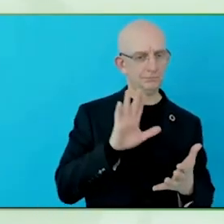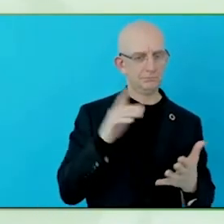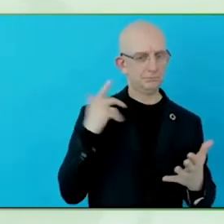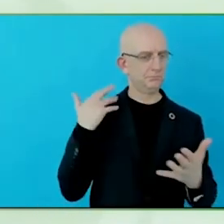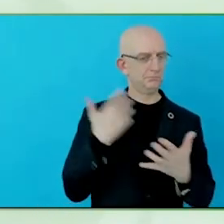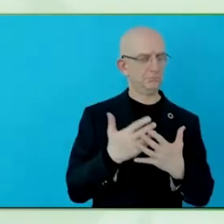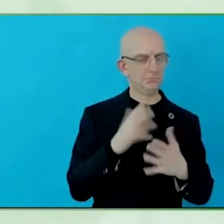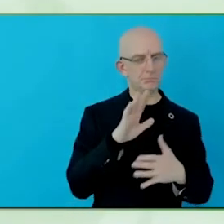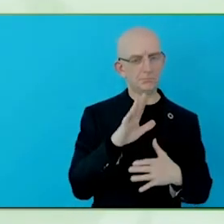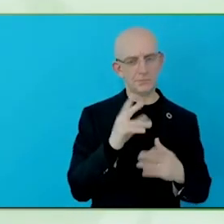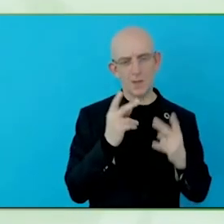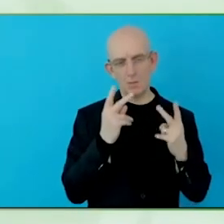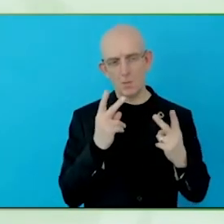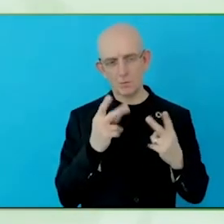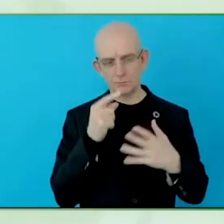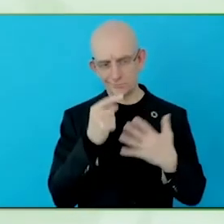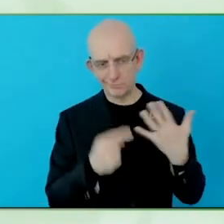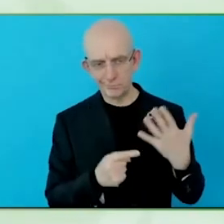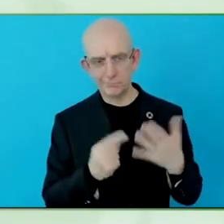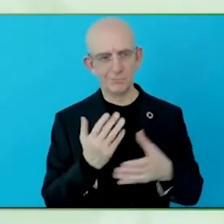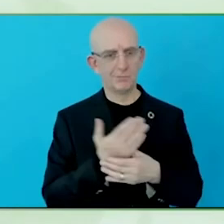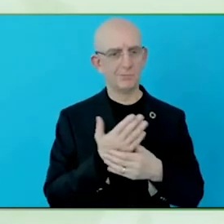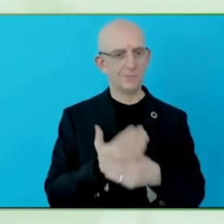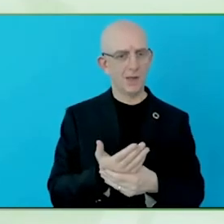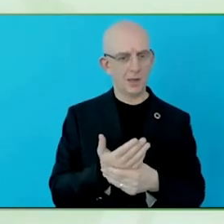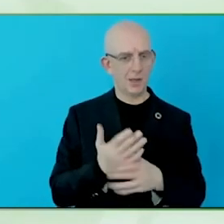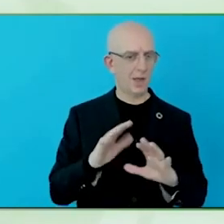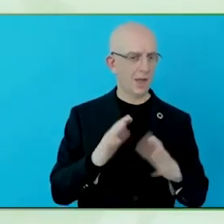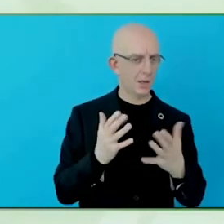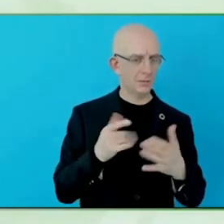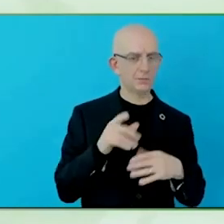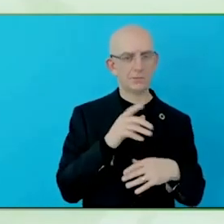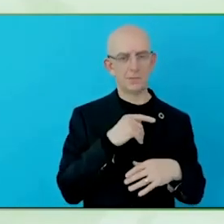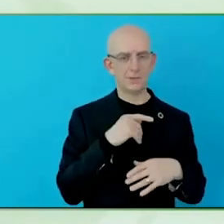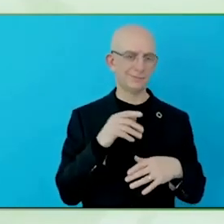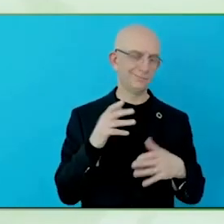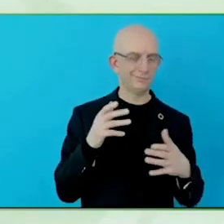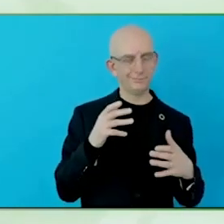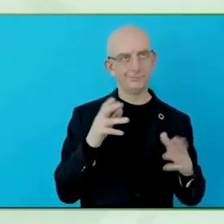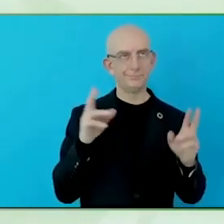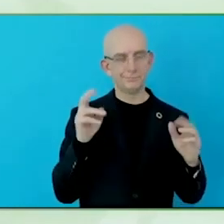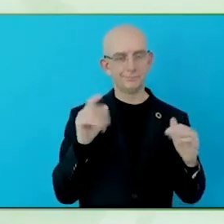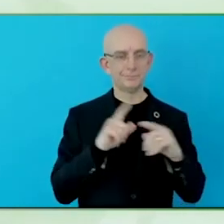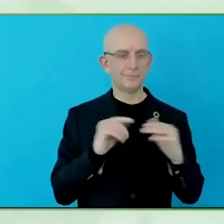have a savings account. If you have a savings account, you might want them eventually to get a mortgage.